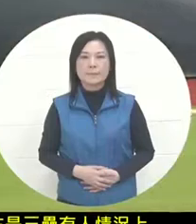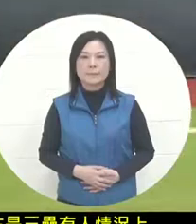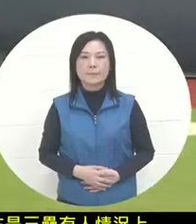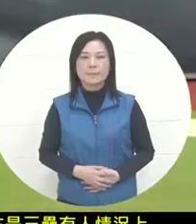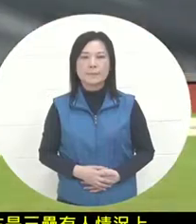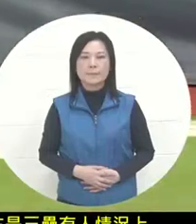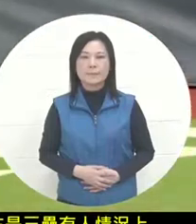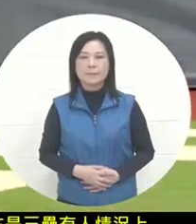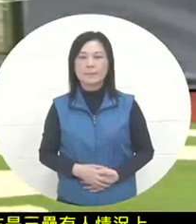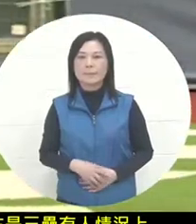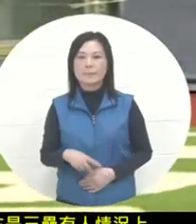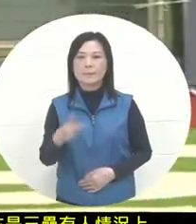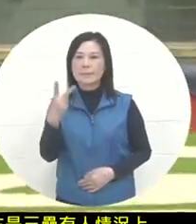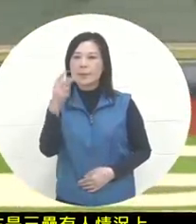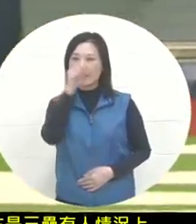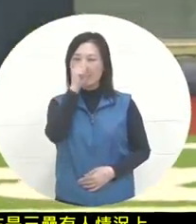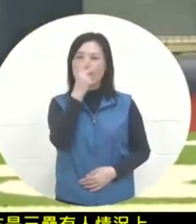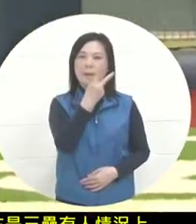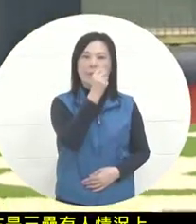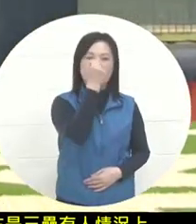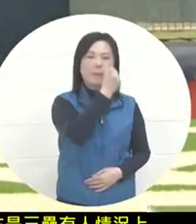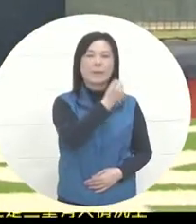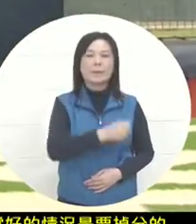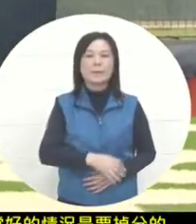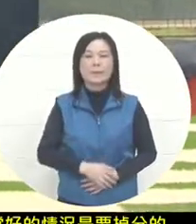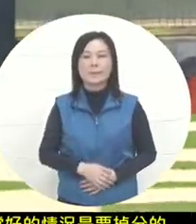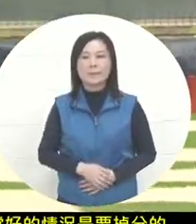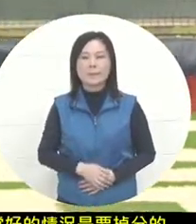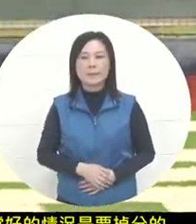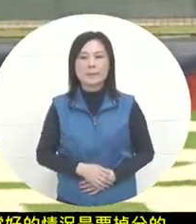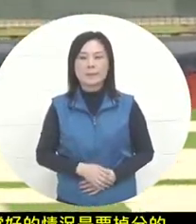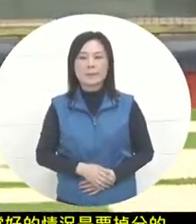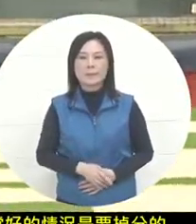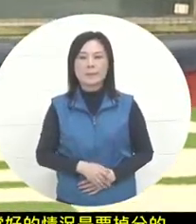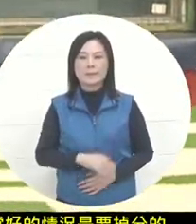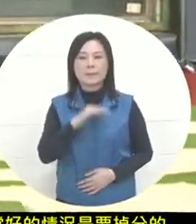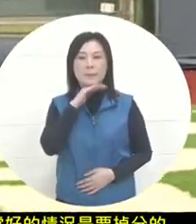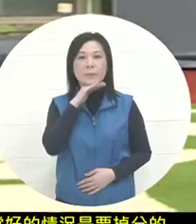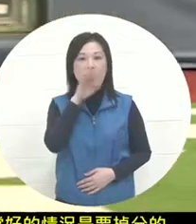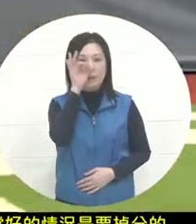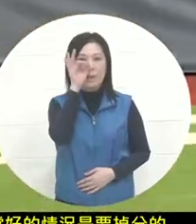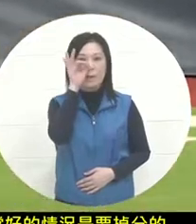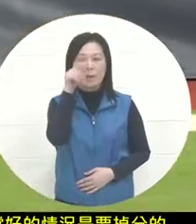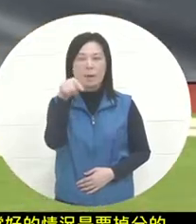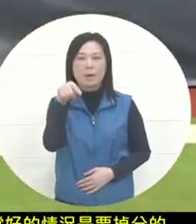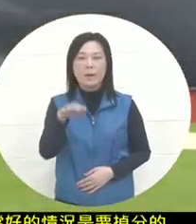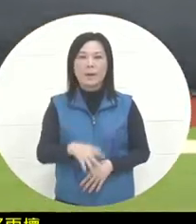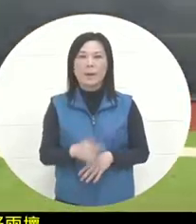Wow, number two, two bad, then this ball catcher, wait a minute, look at this slow motion shot,